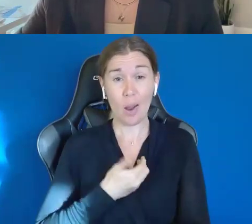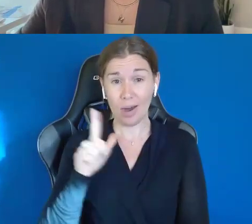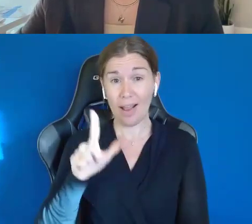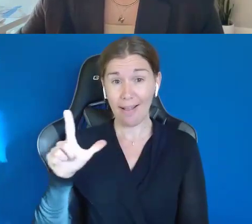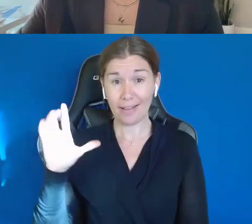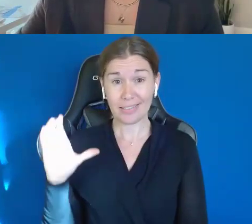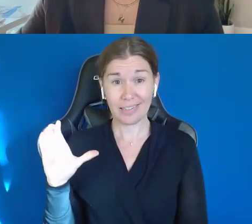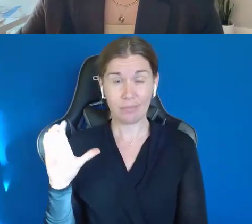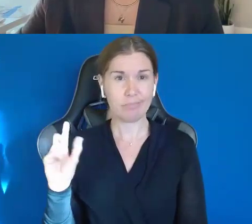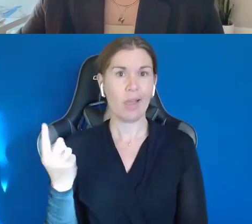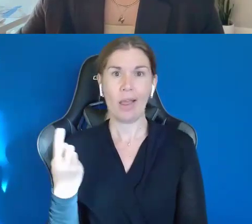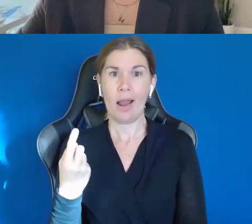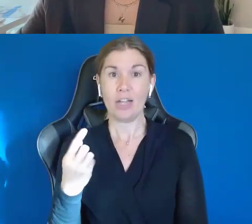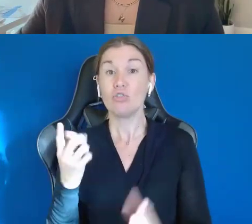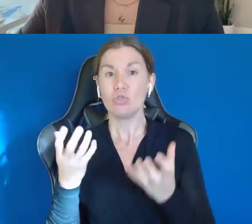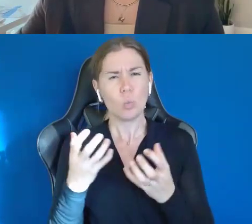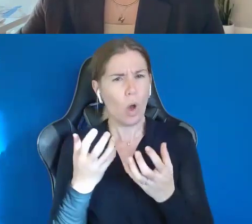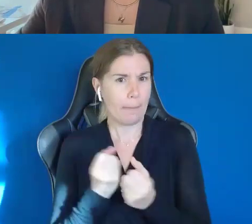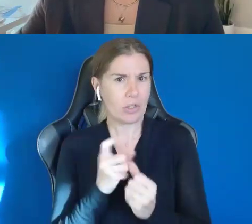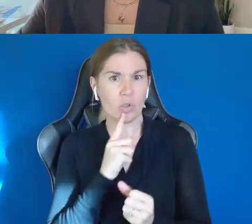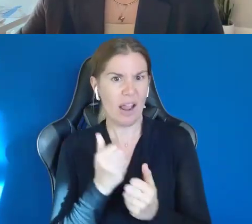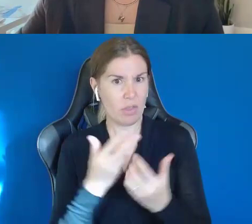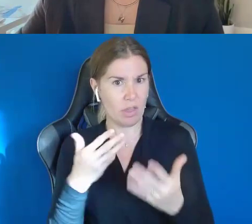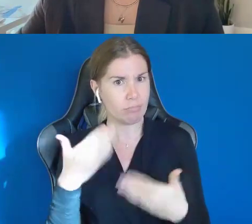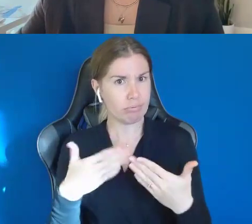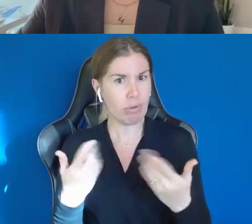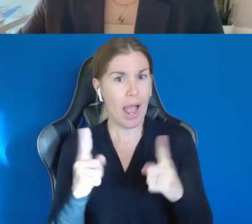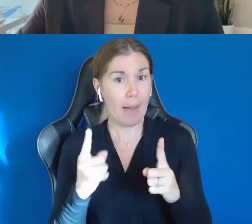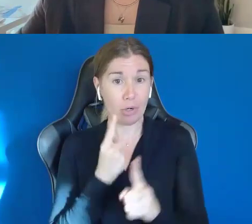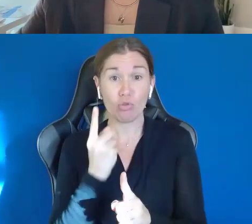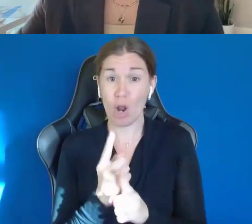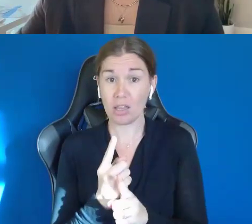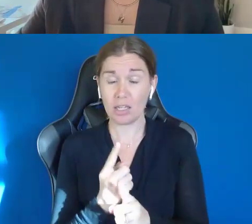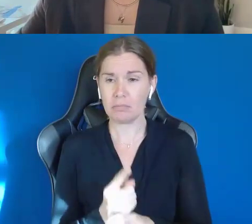I just wanted to make sure it was done correctly. I'm sure it was probably something I could have gone online and done, but I wanted to